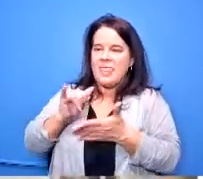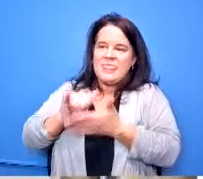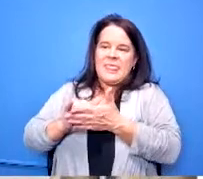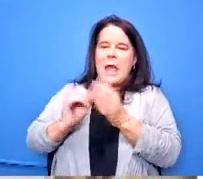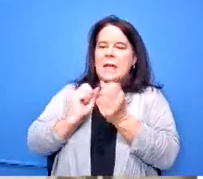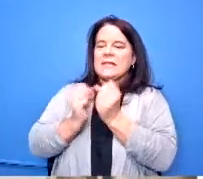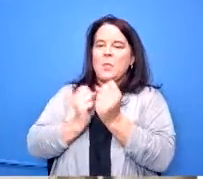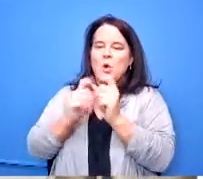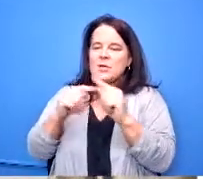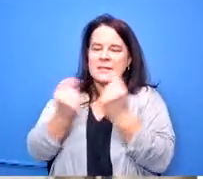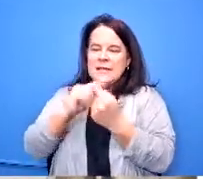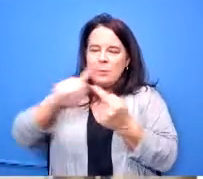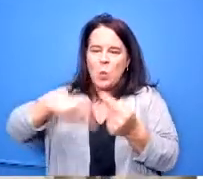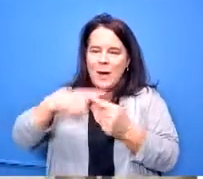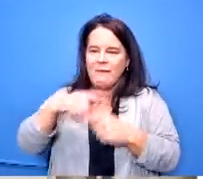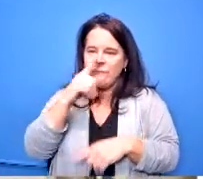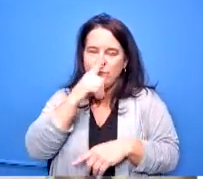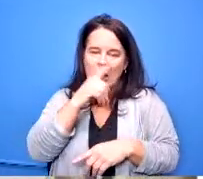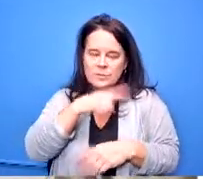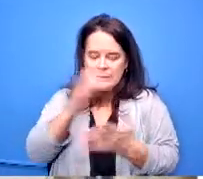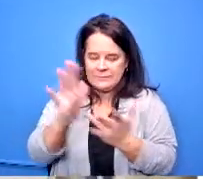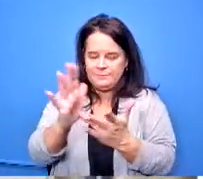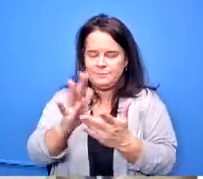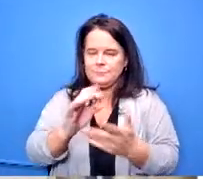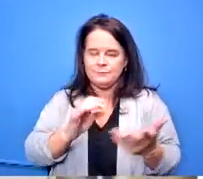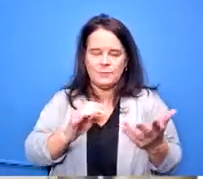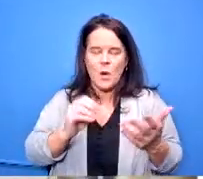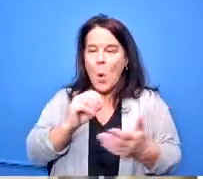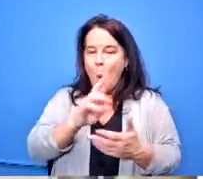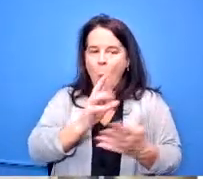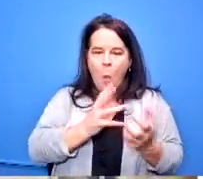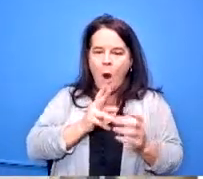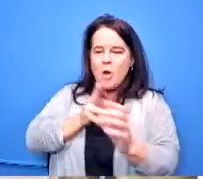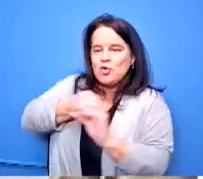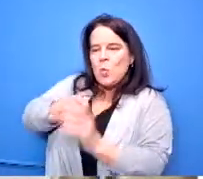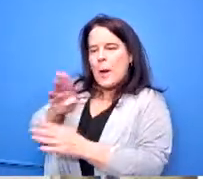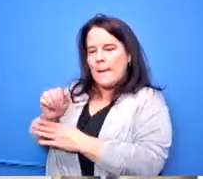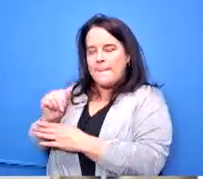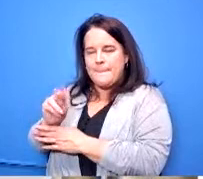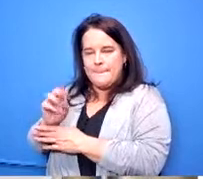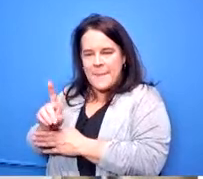or they wanted to be in the band uh and and they transferred to that particular building